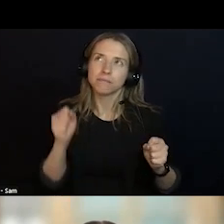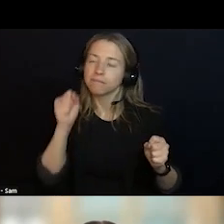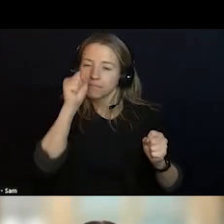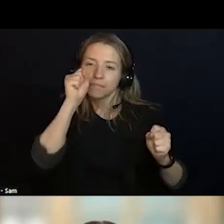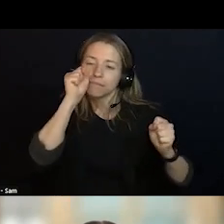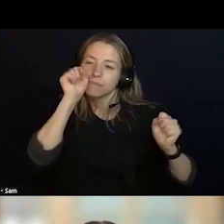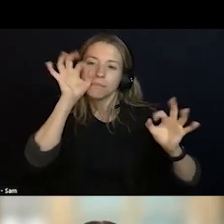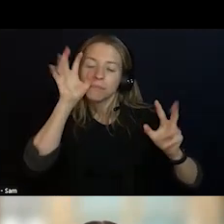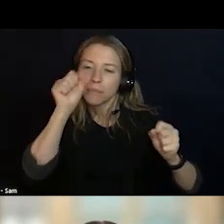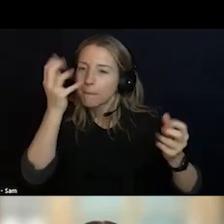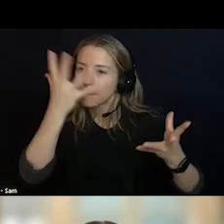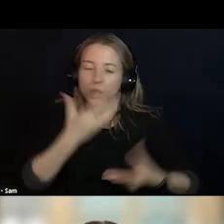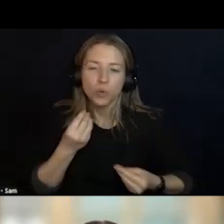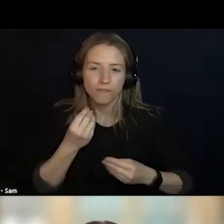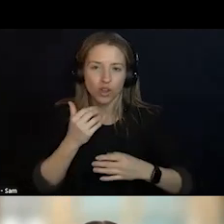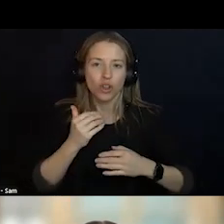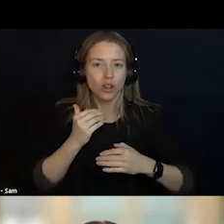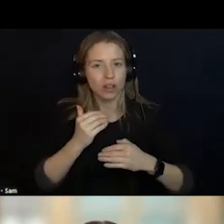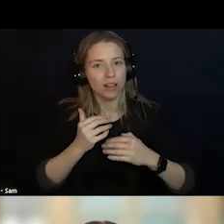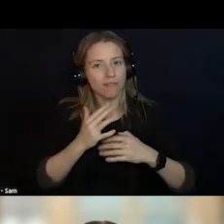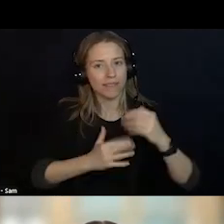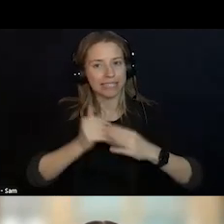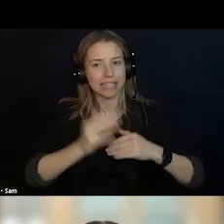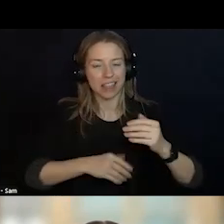HAPPENED ABOUT TWO AND A HALF WEEKS AGO AND STEPHANIE AND I TALKED ABOUT IT